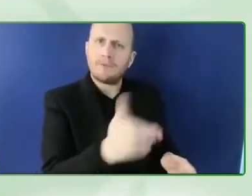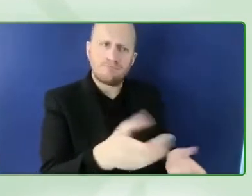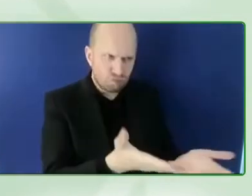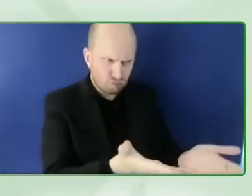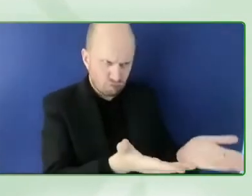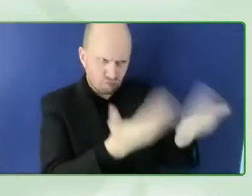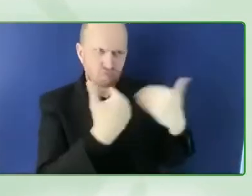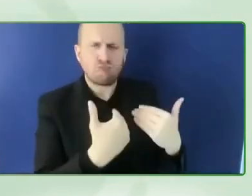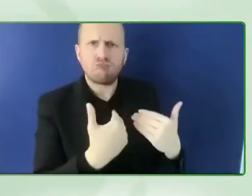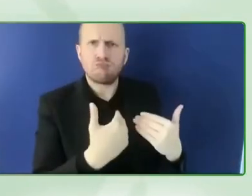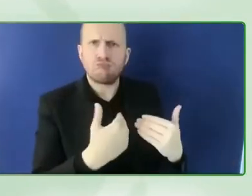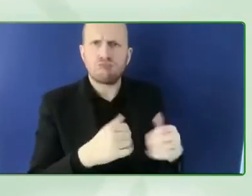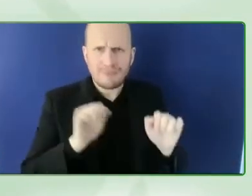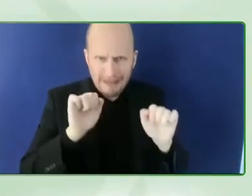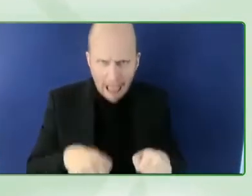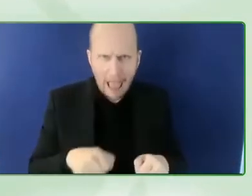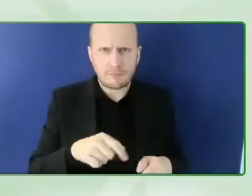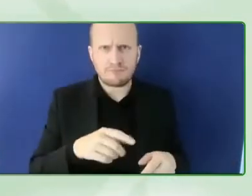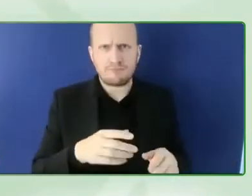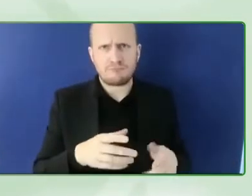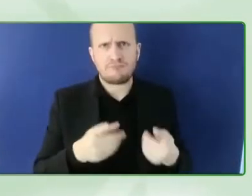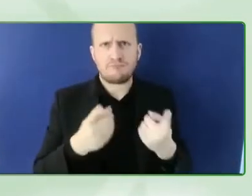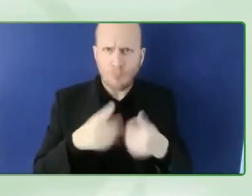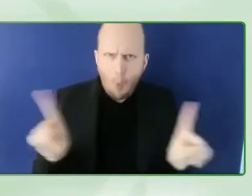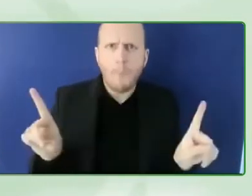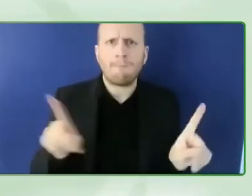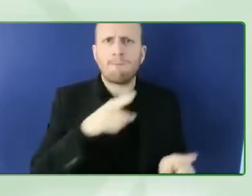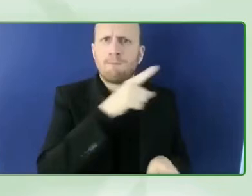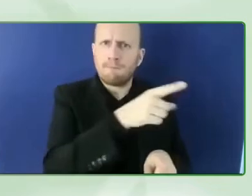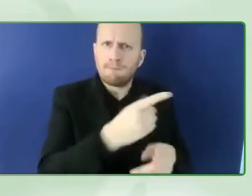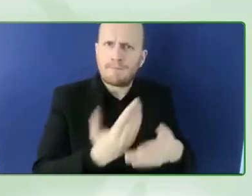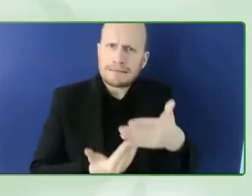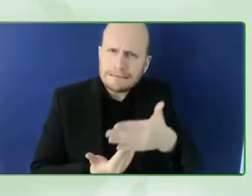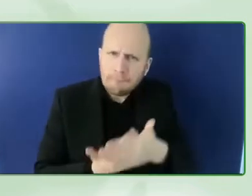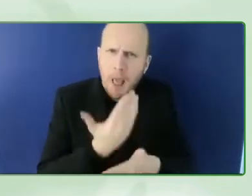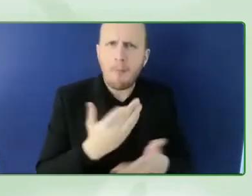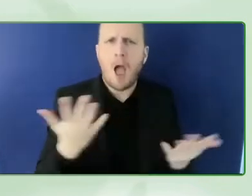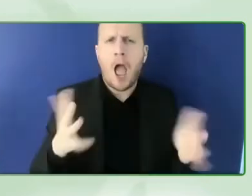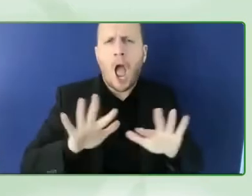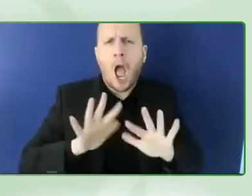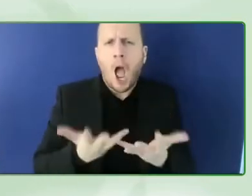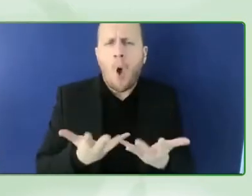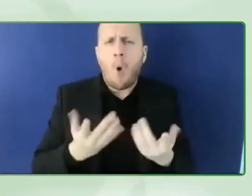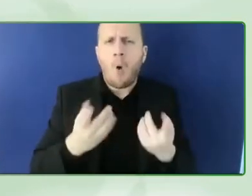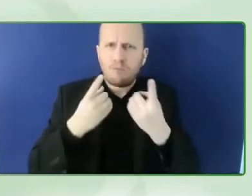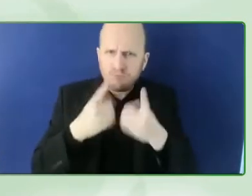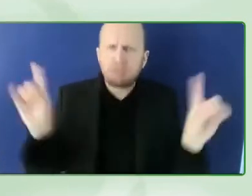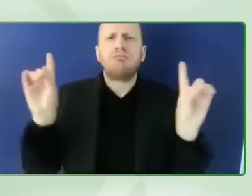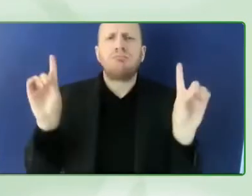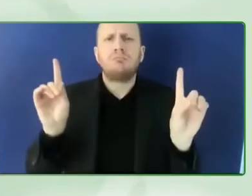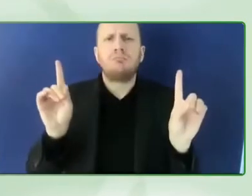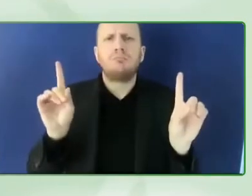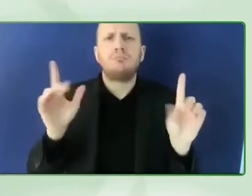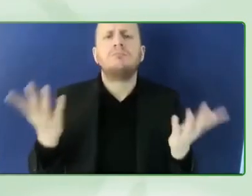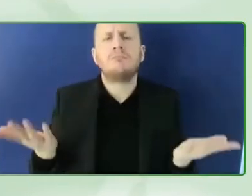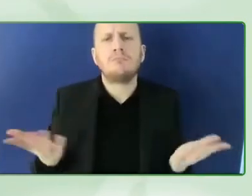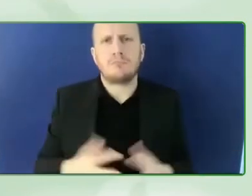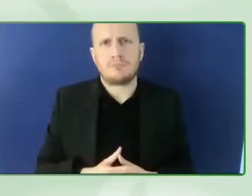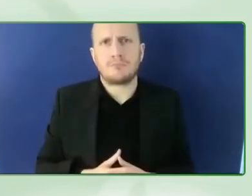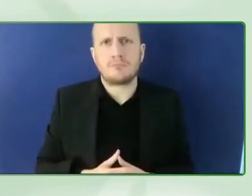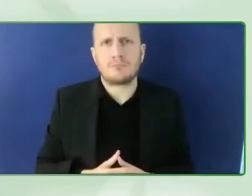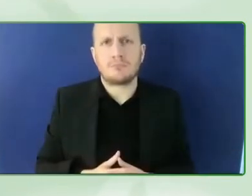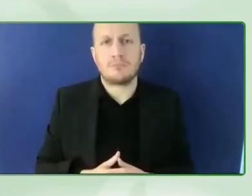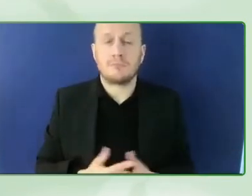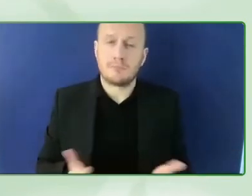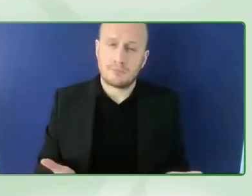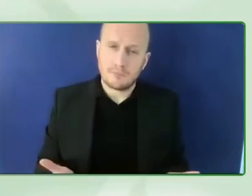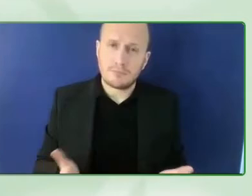the world to develop solutions that at the end will enable for example the autonomic taxes to be